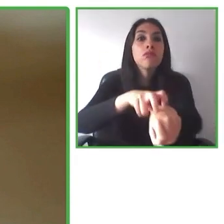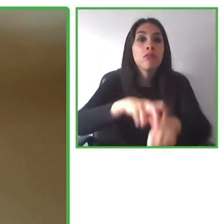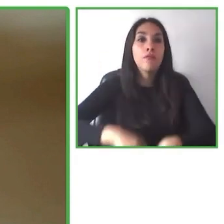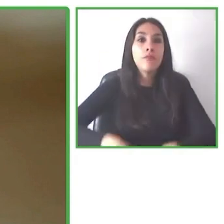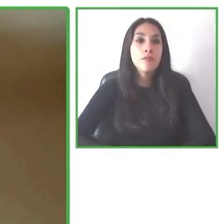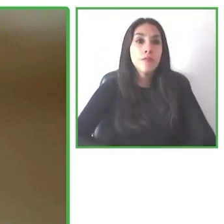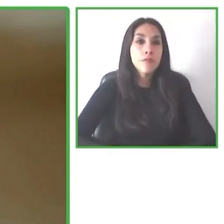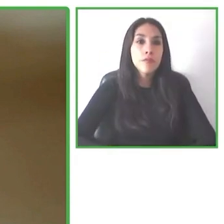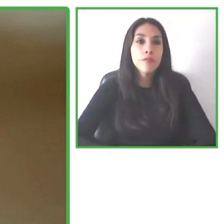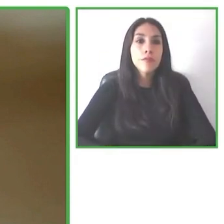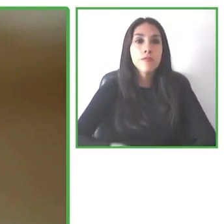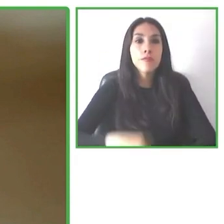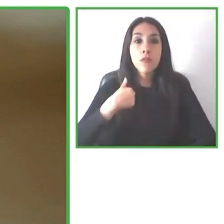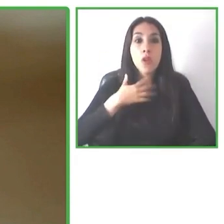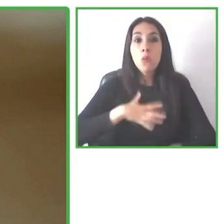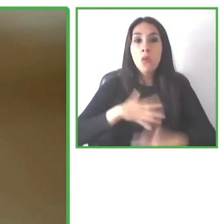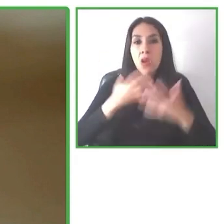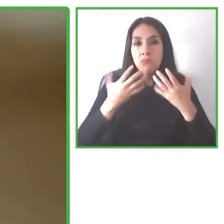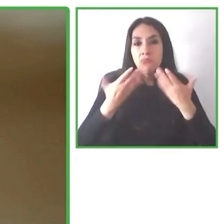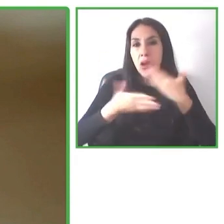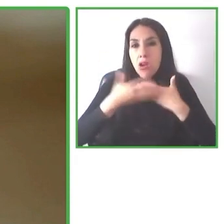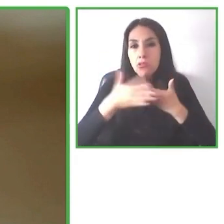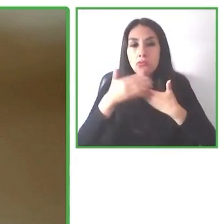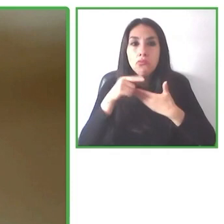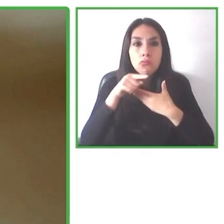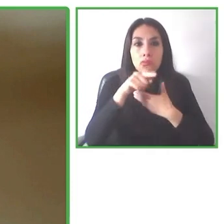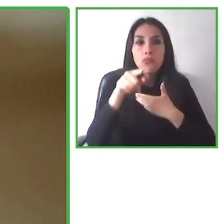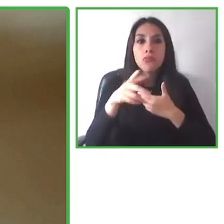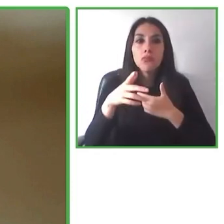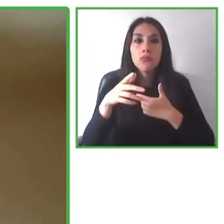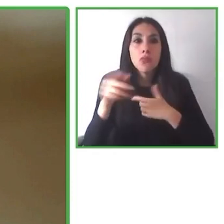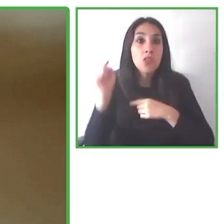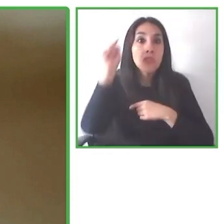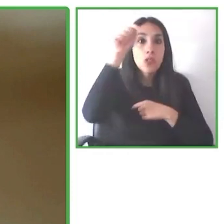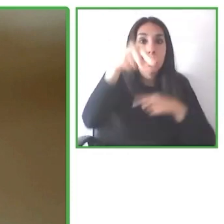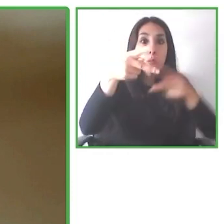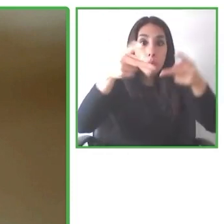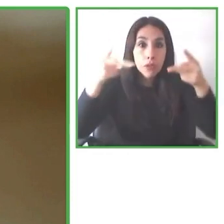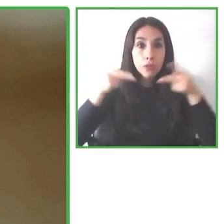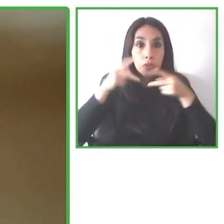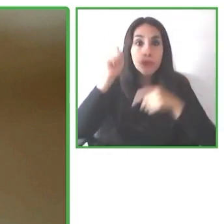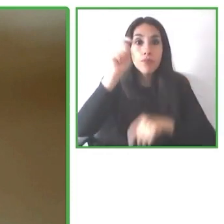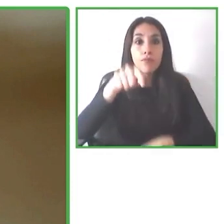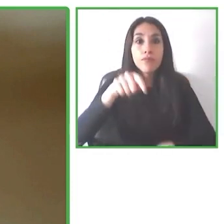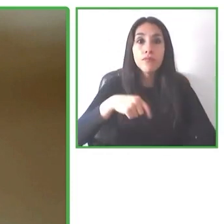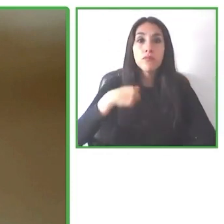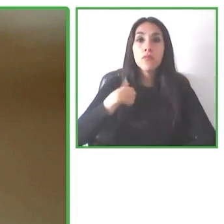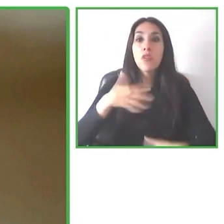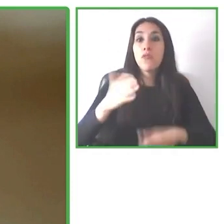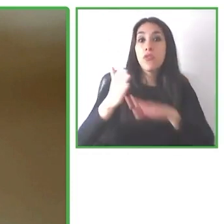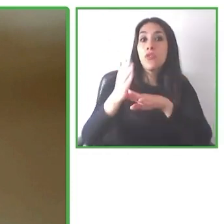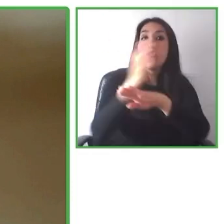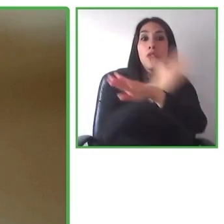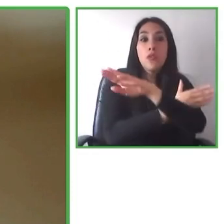We've looked to we see this as a really fundamental element because I've had my own experience when I've traveled,